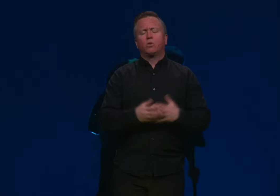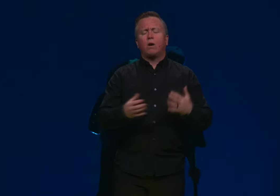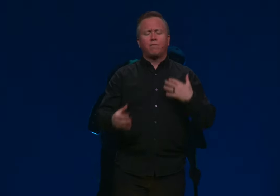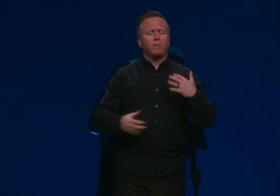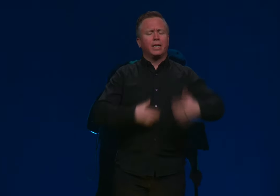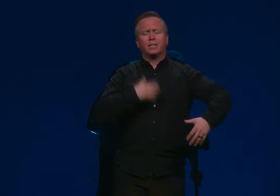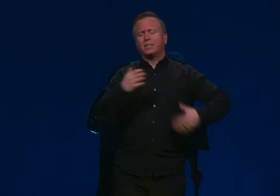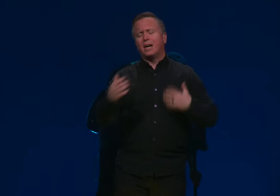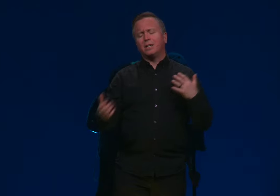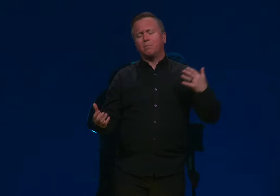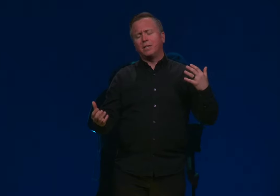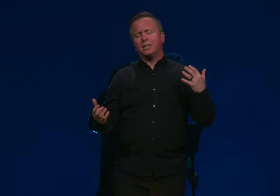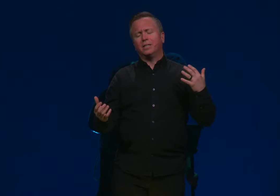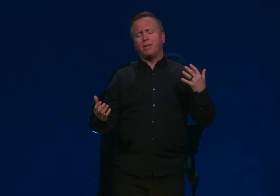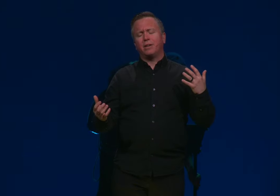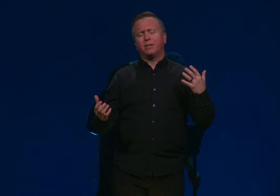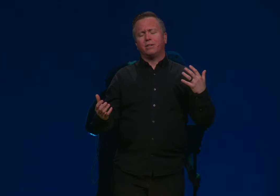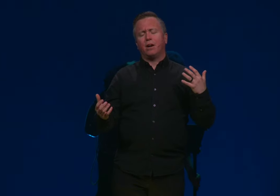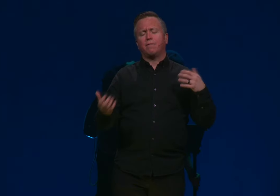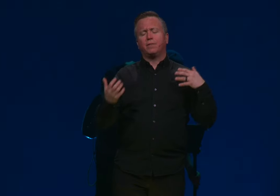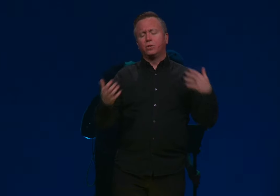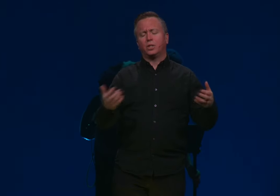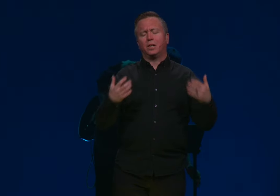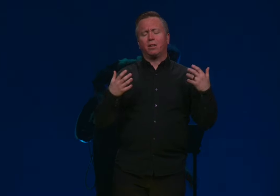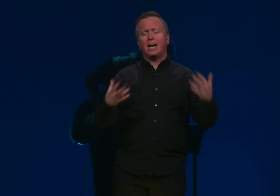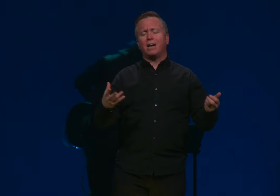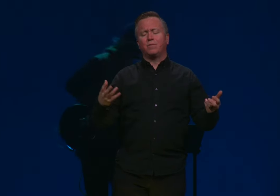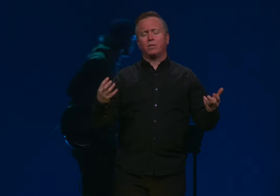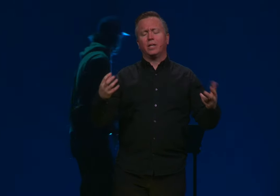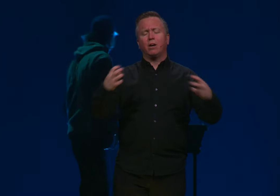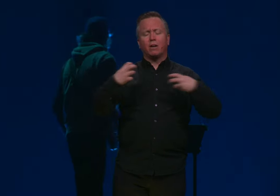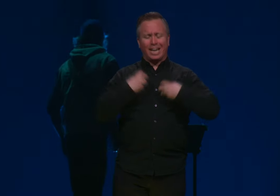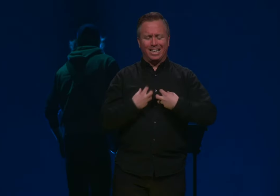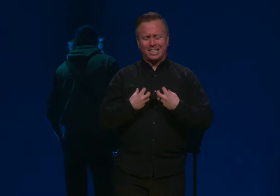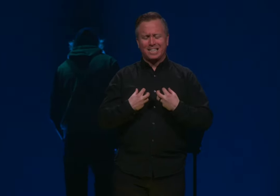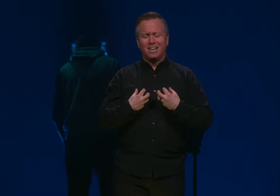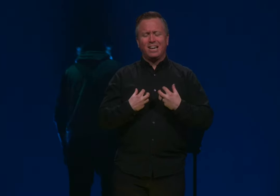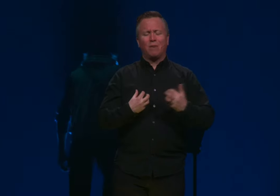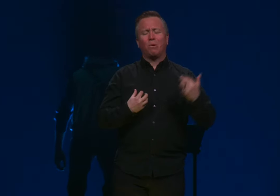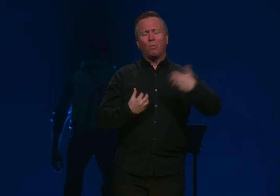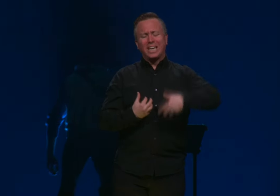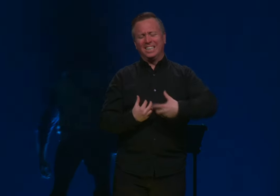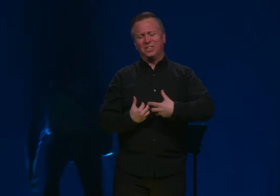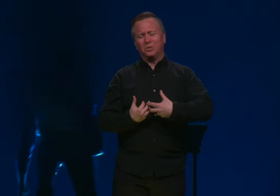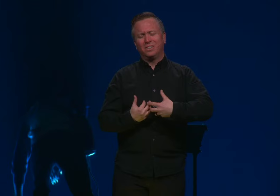So often we get tied up in the idea that our future and our lives are in our hands and what we can do.